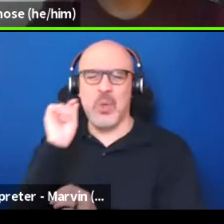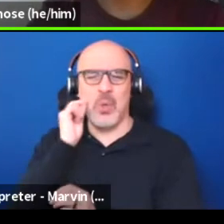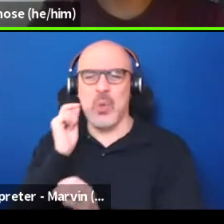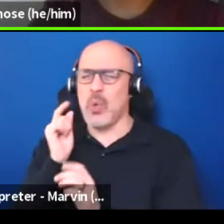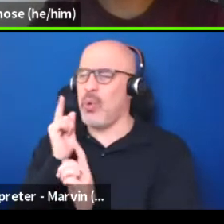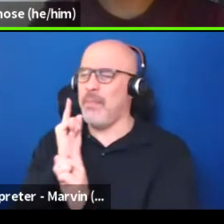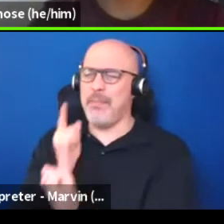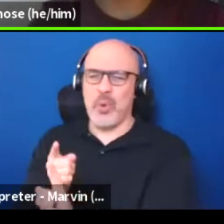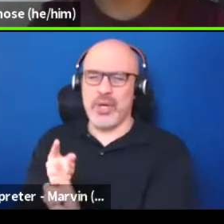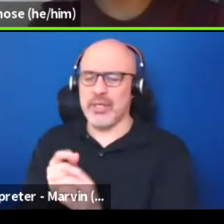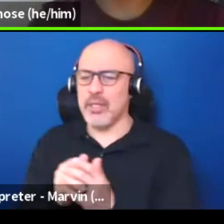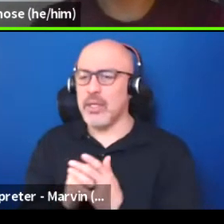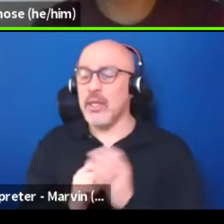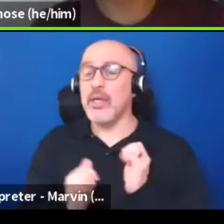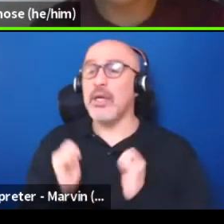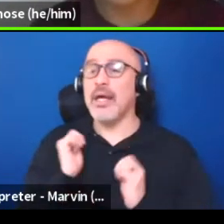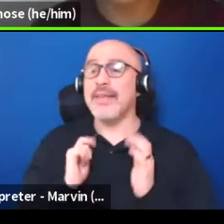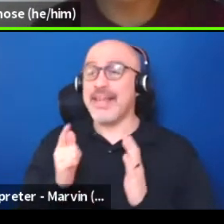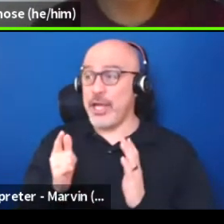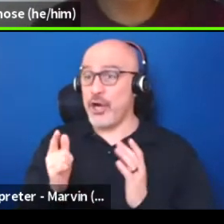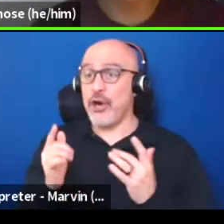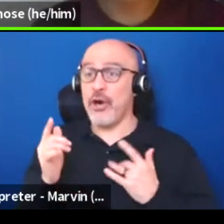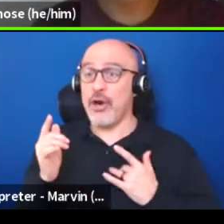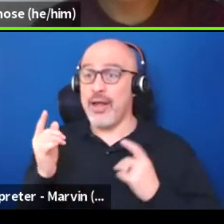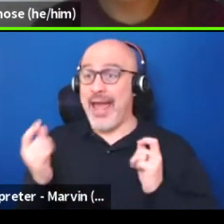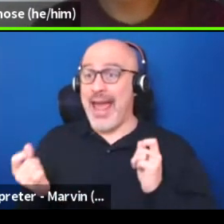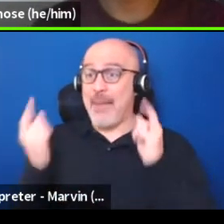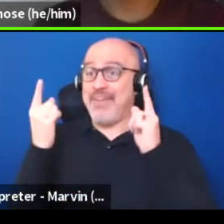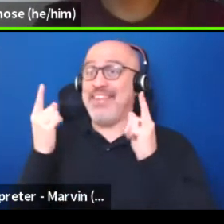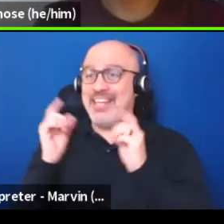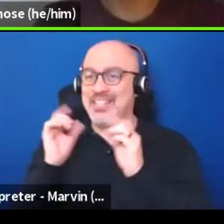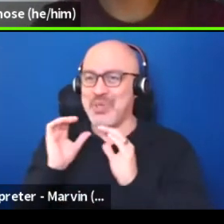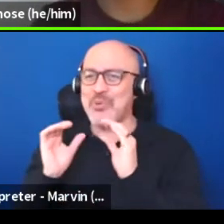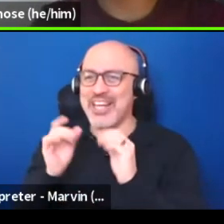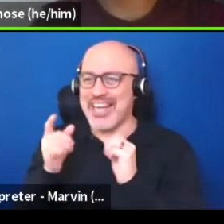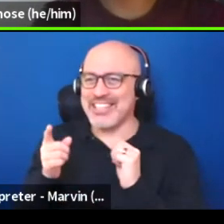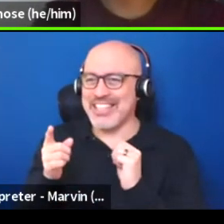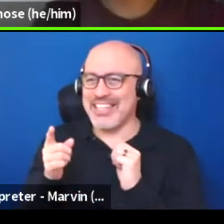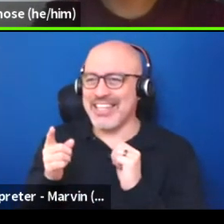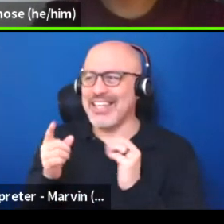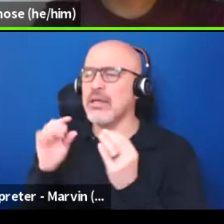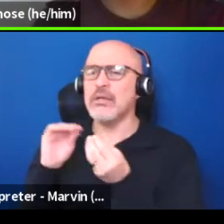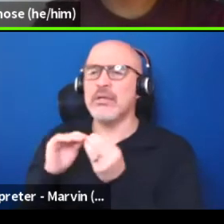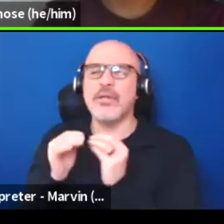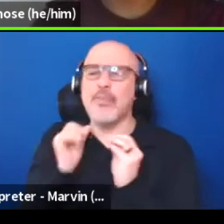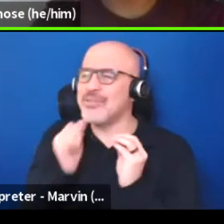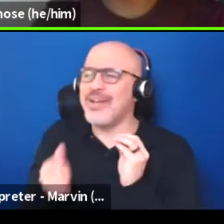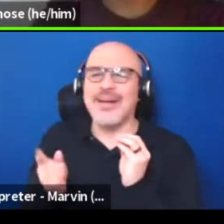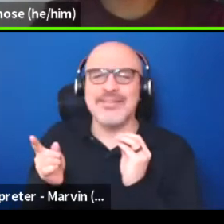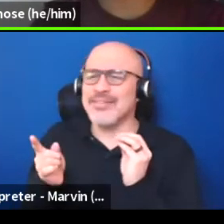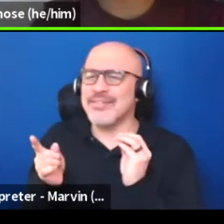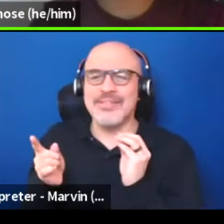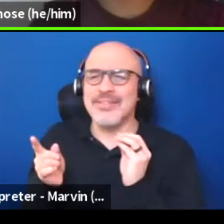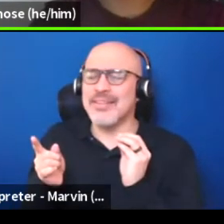I think theater brings empathy to communication. Numbers don't, but stories do.